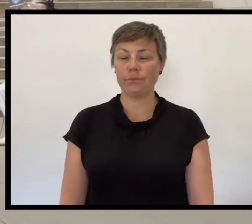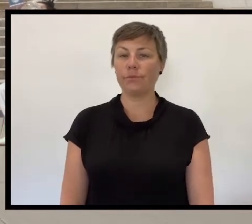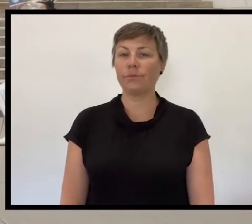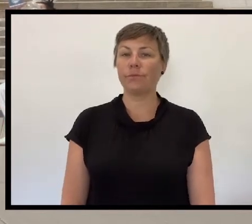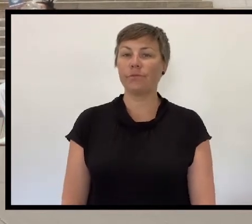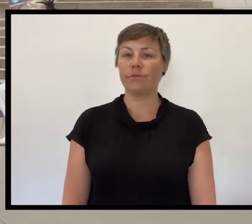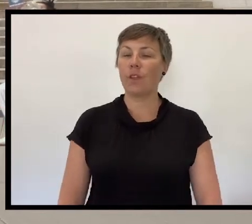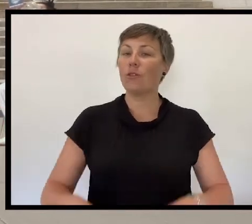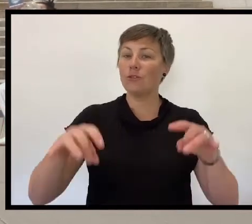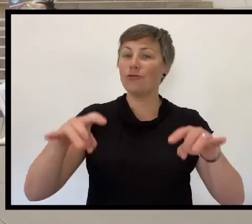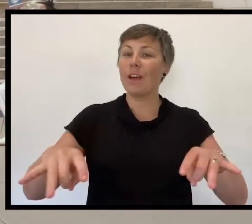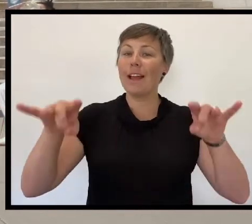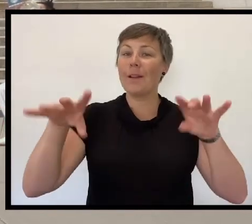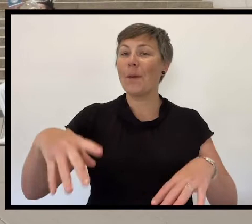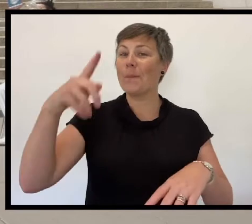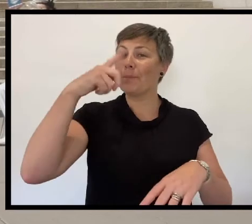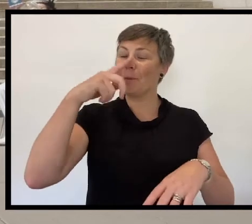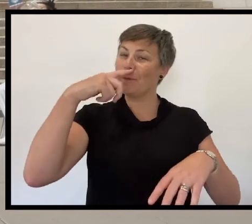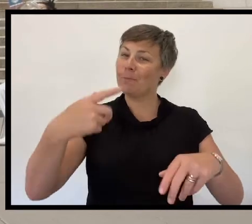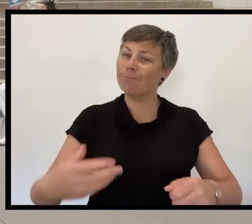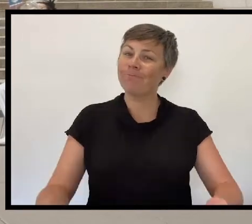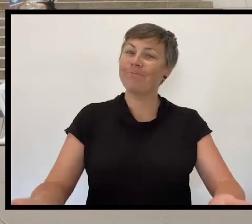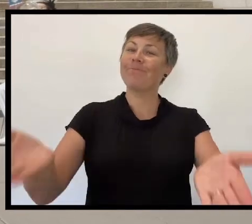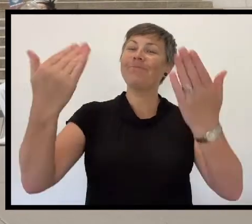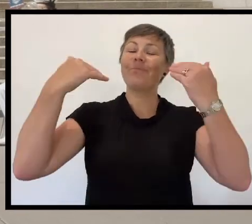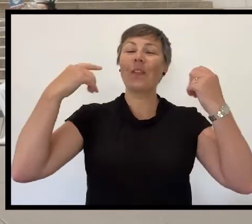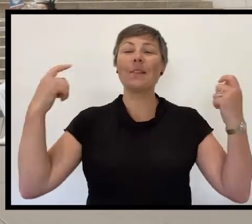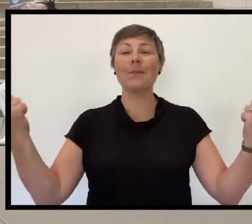Australians all let us rejoice